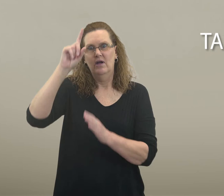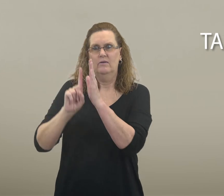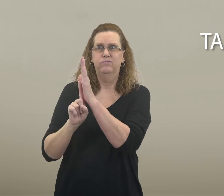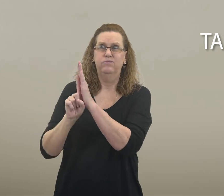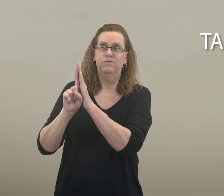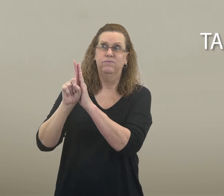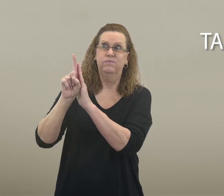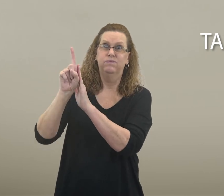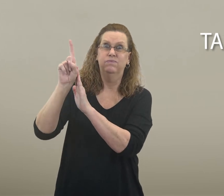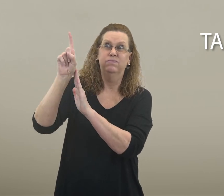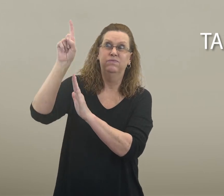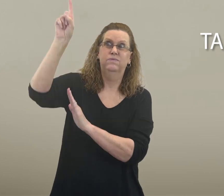That boy is tall.